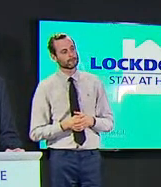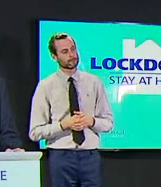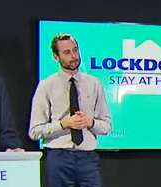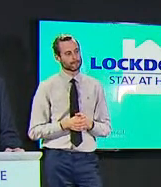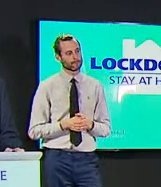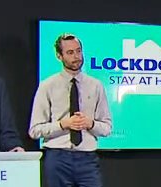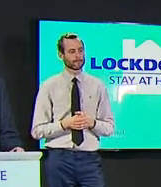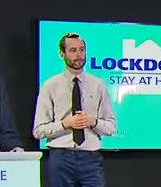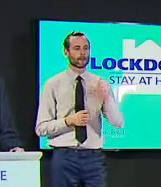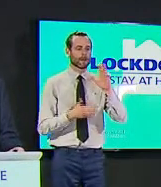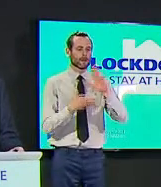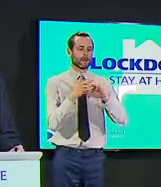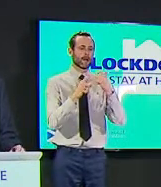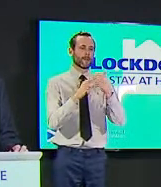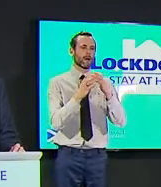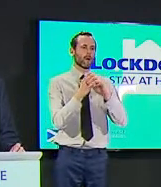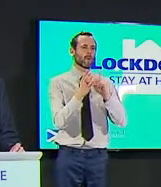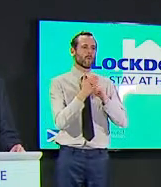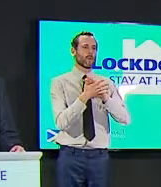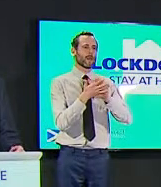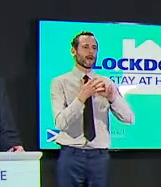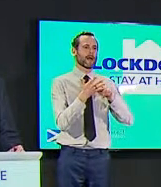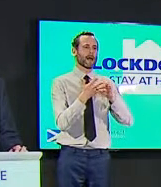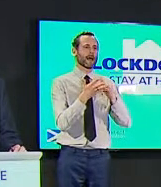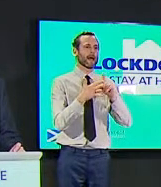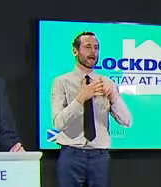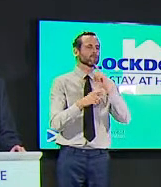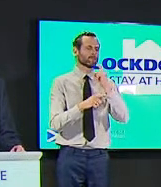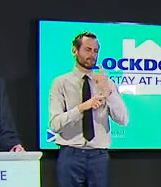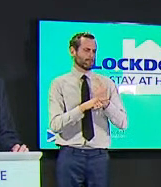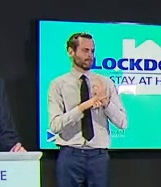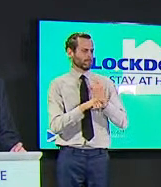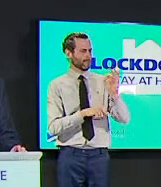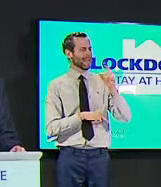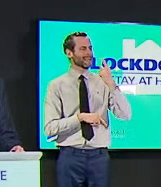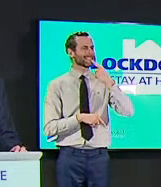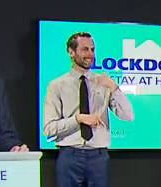comments yesterday whether you maintain that you were close to elimination last summer because